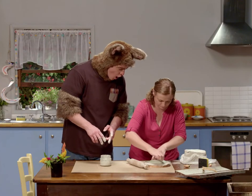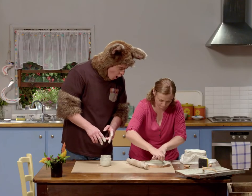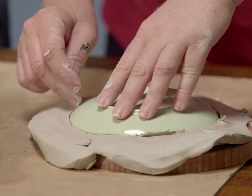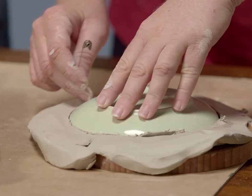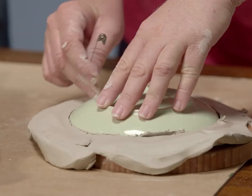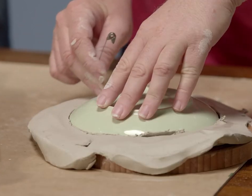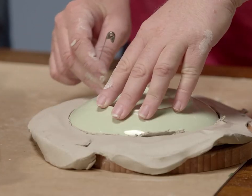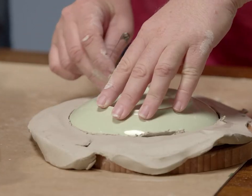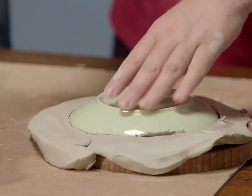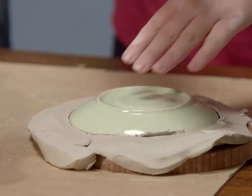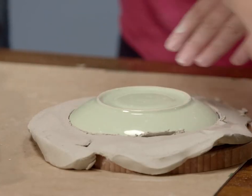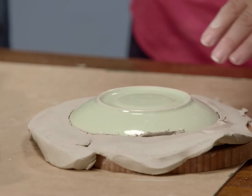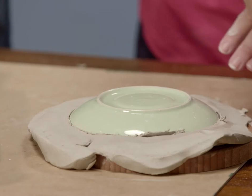Ah!